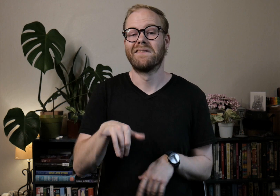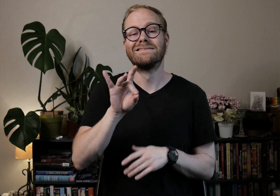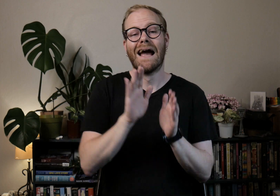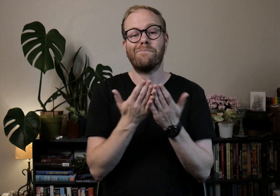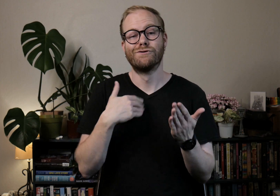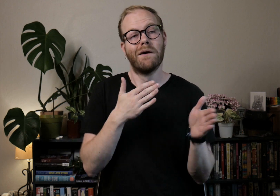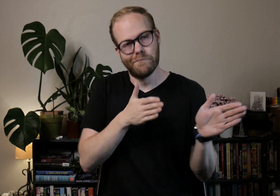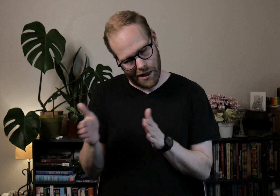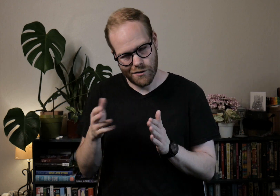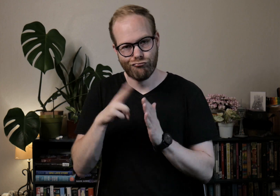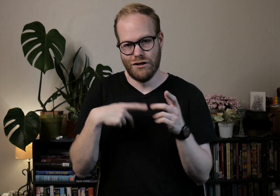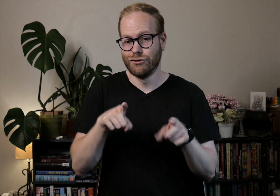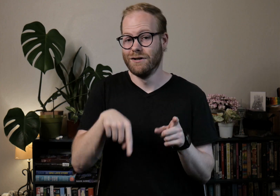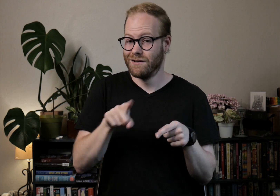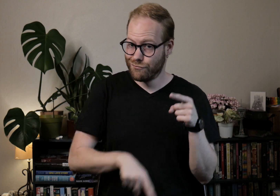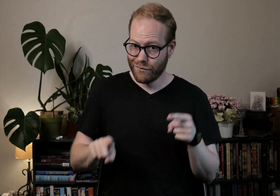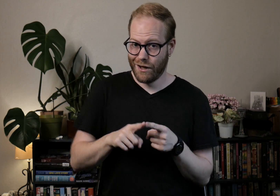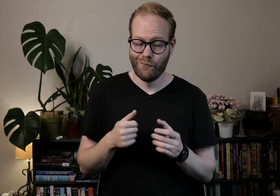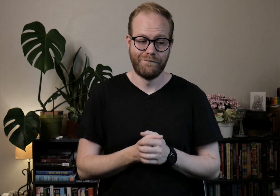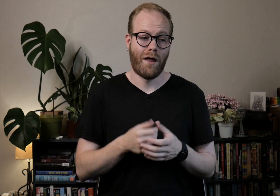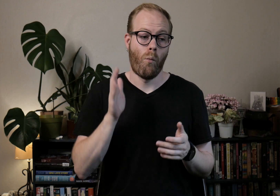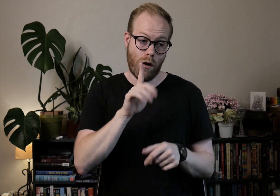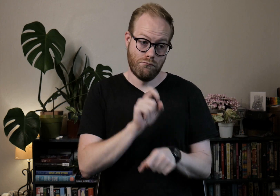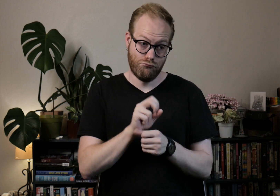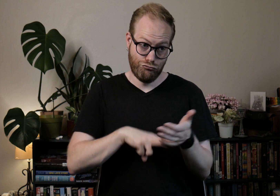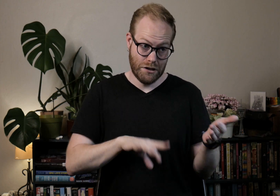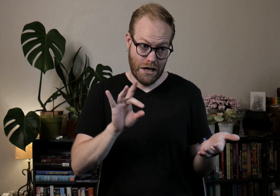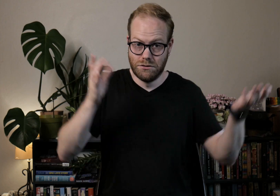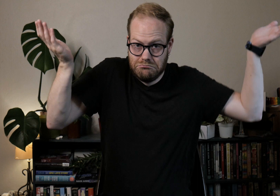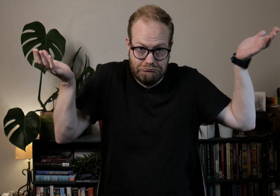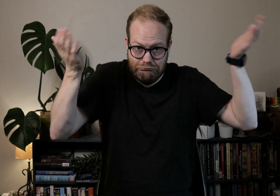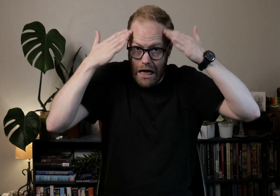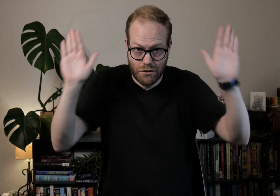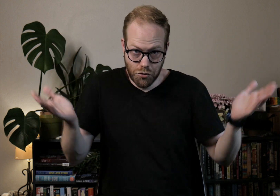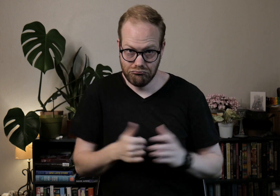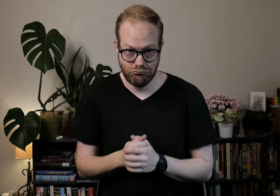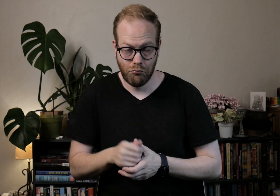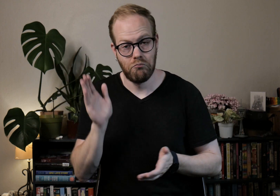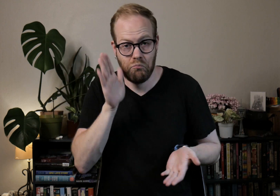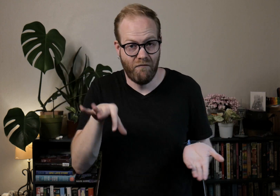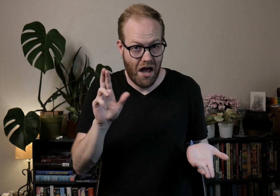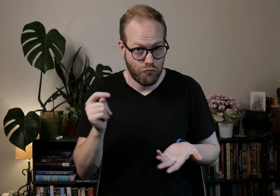That's the eight books I plan to read during this round. Will I actually read eight? I don't know. We'll find out.